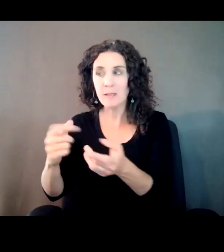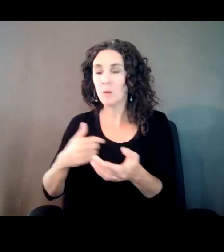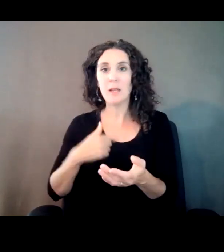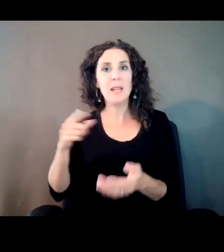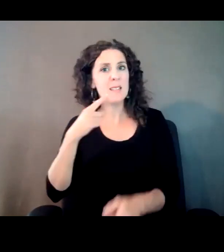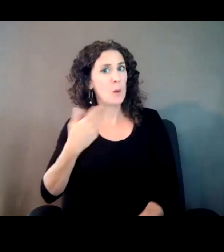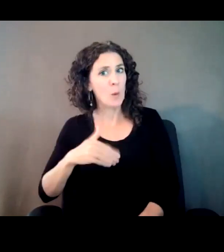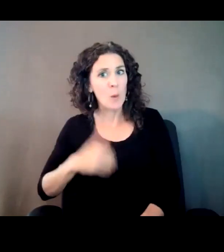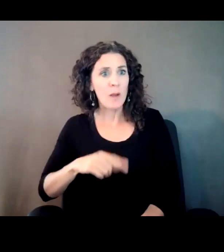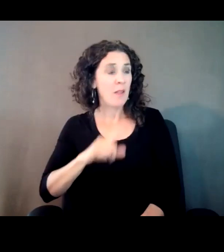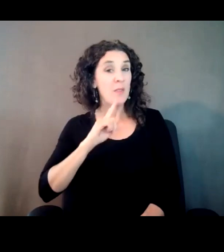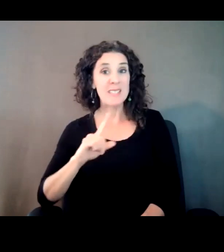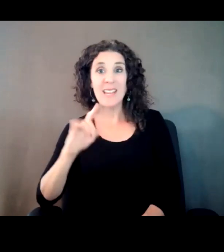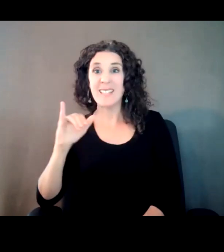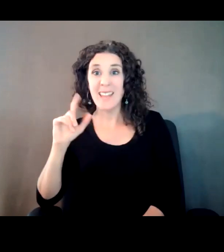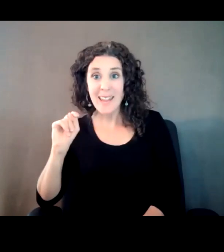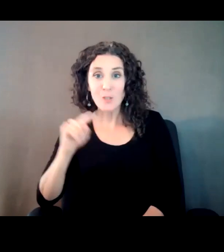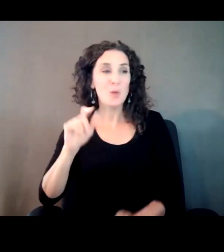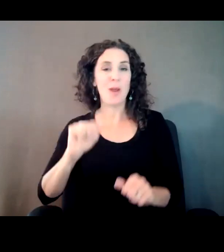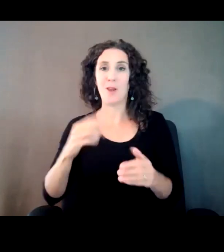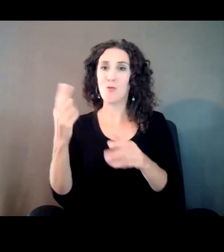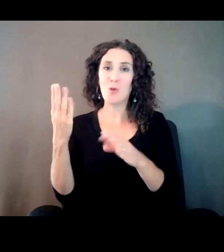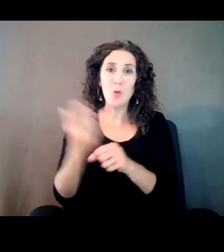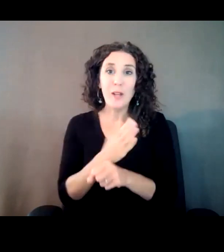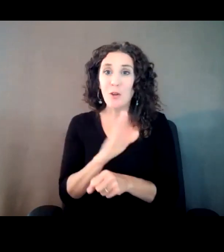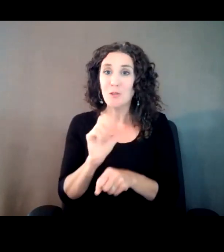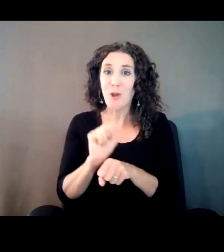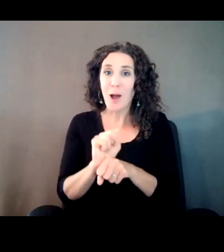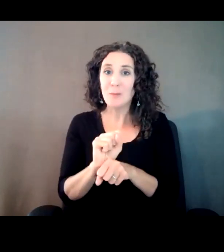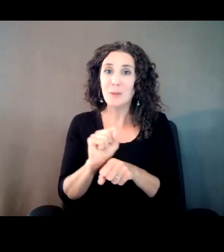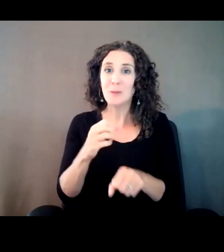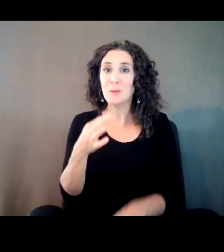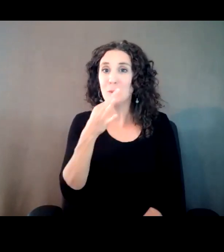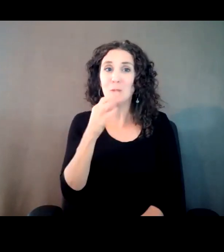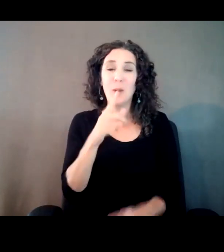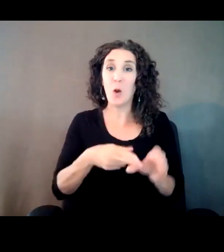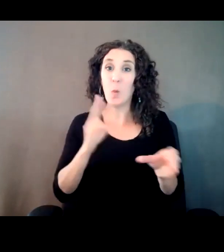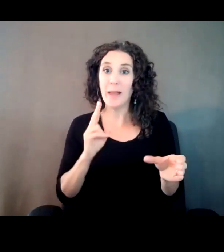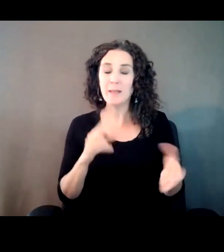job soon and I was pretty psyched it definitely looked like everything was coming together.